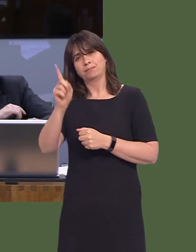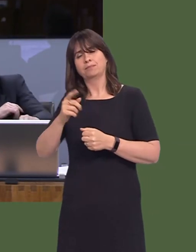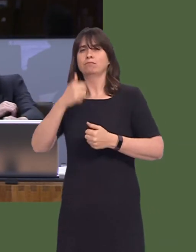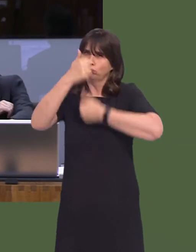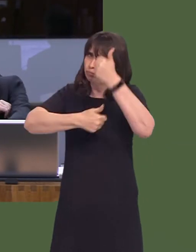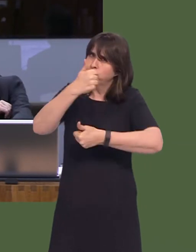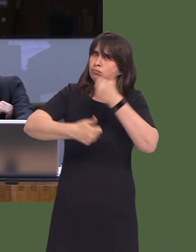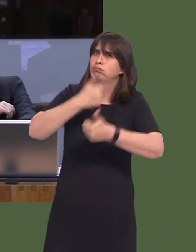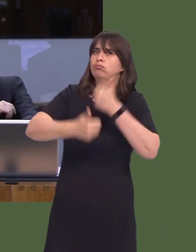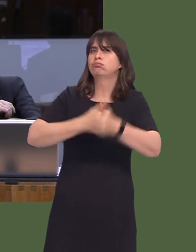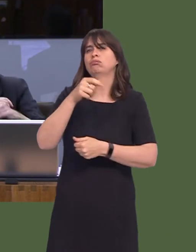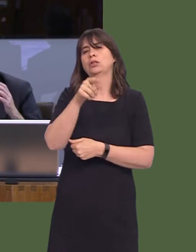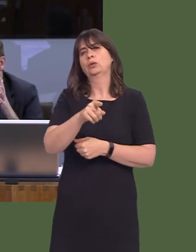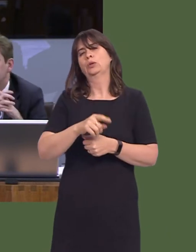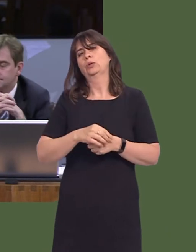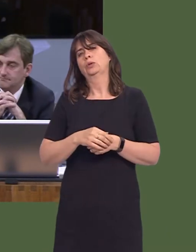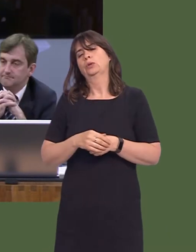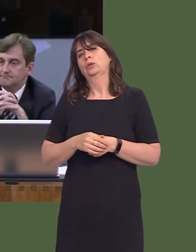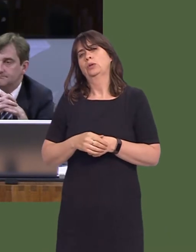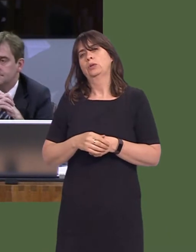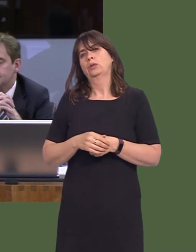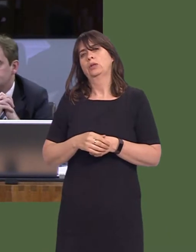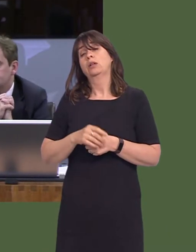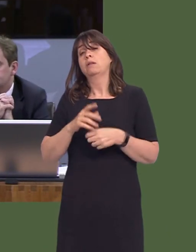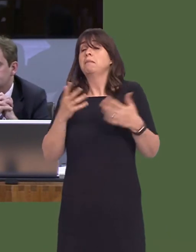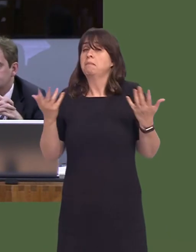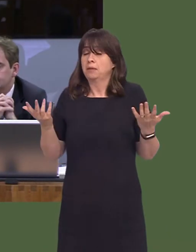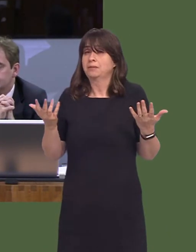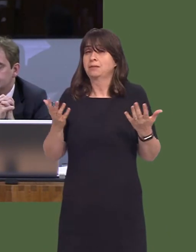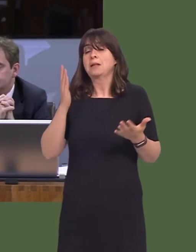life and service here as First Minister and Minister, but, without doubt, obviously, this